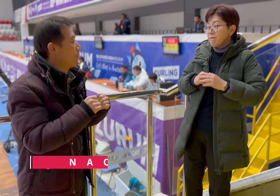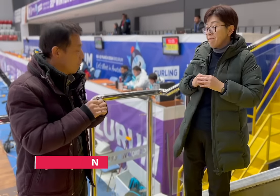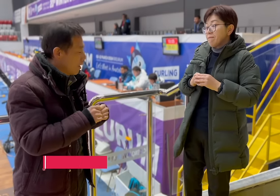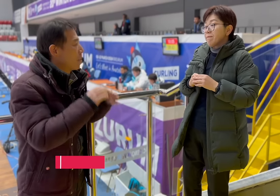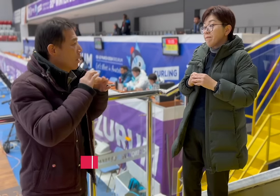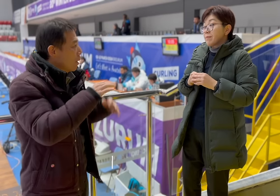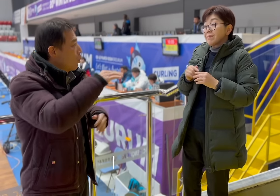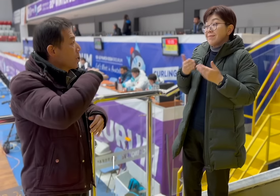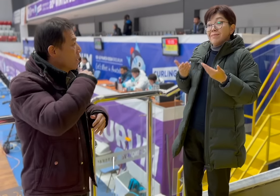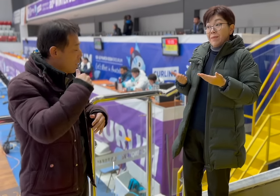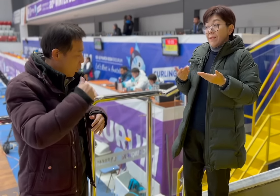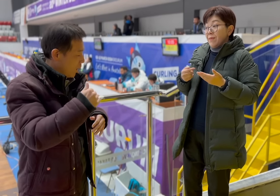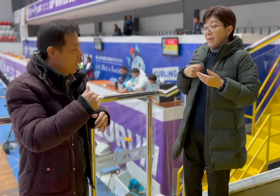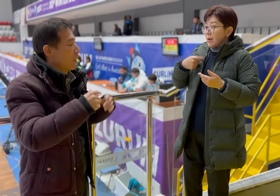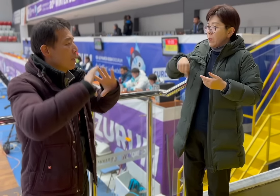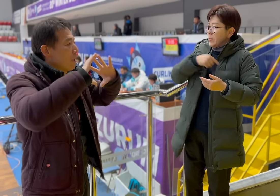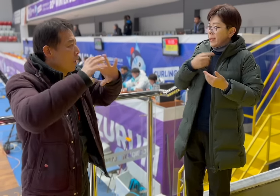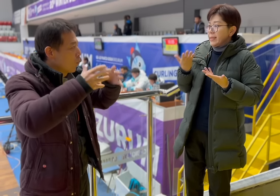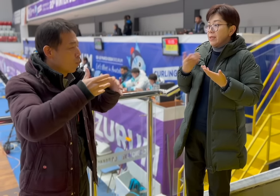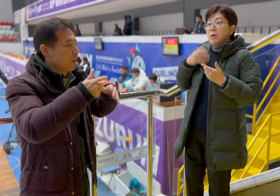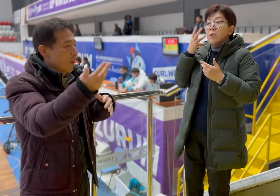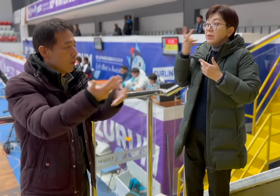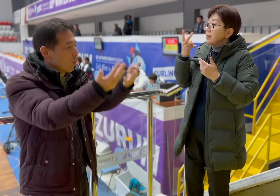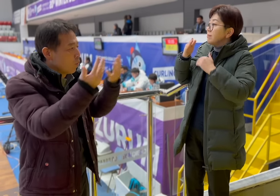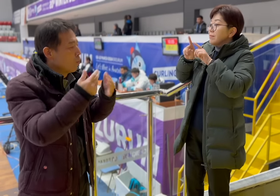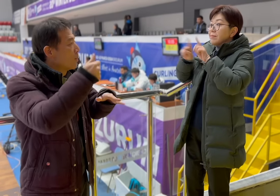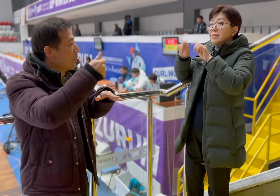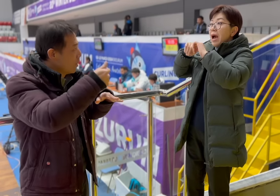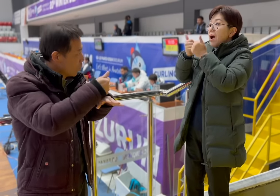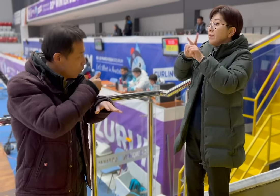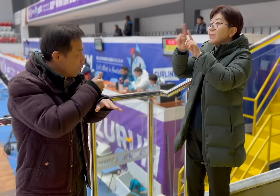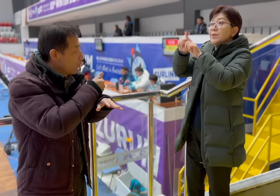held in Japan. We are here to see how it works here with the